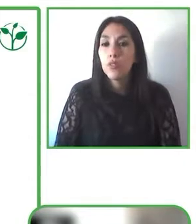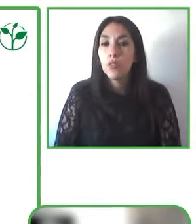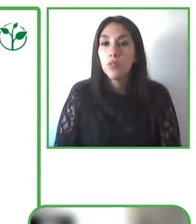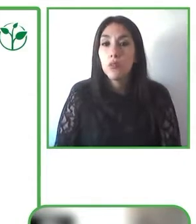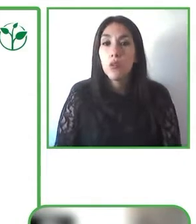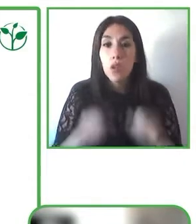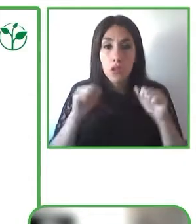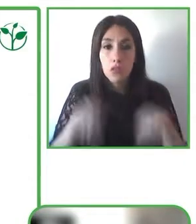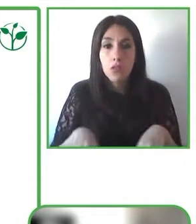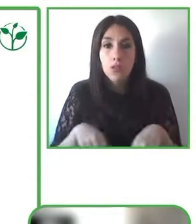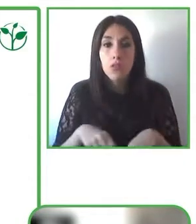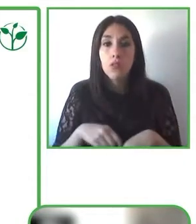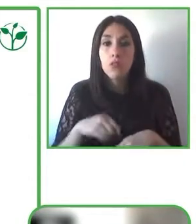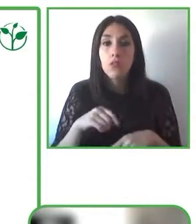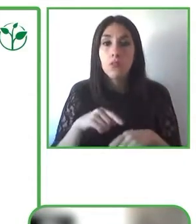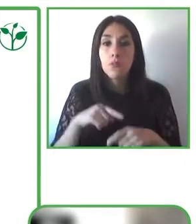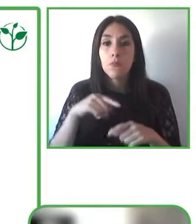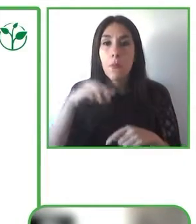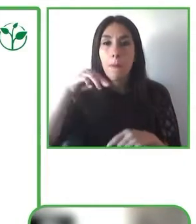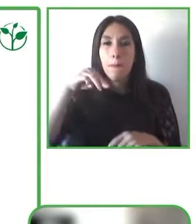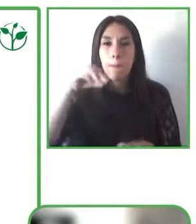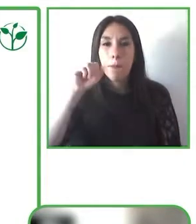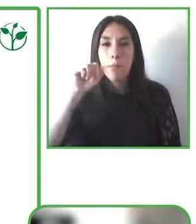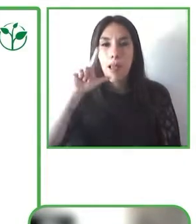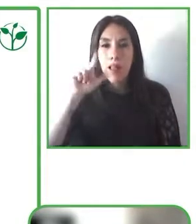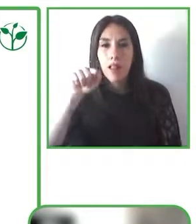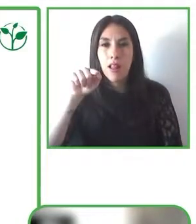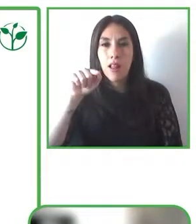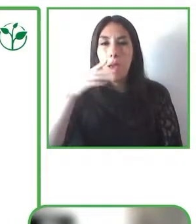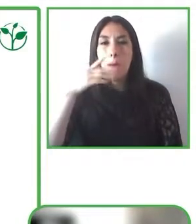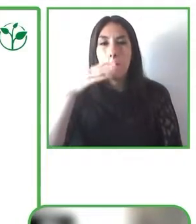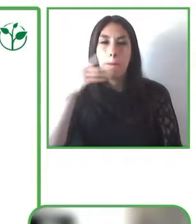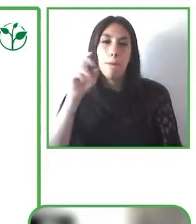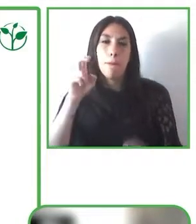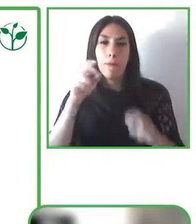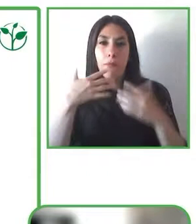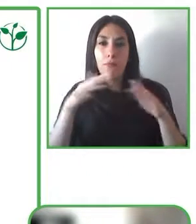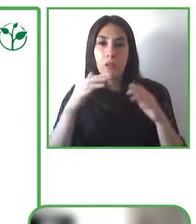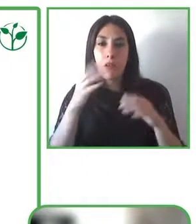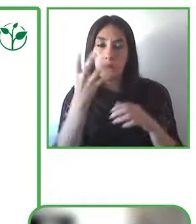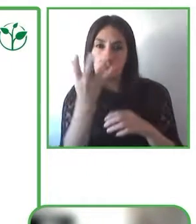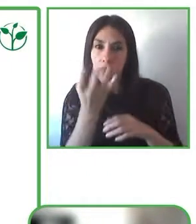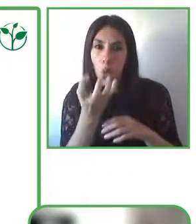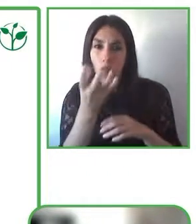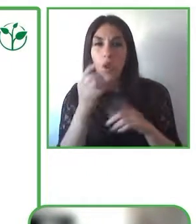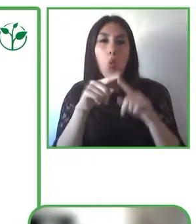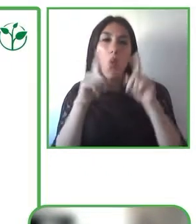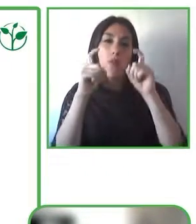in a way that best suits the particular needs so whether that is a government and regulator